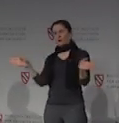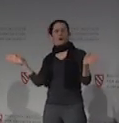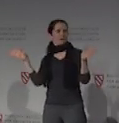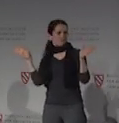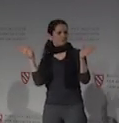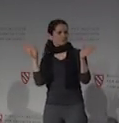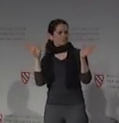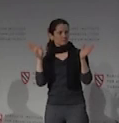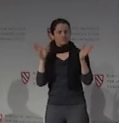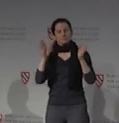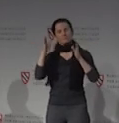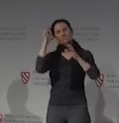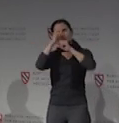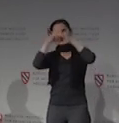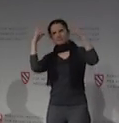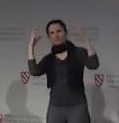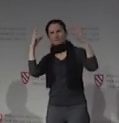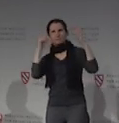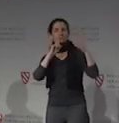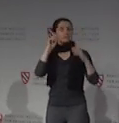of deaf men and female ASL interpreters is situated.